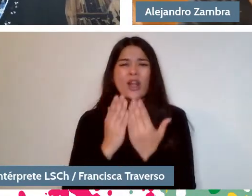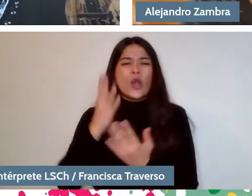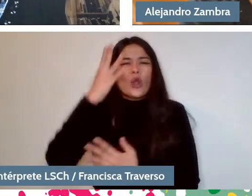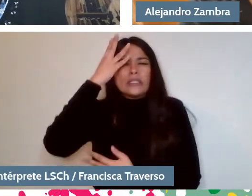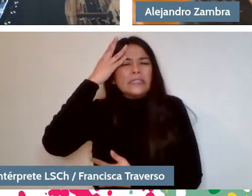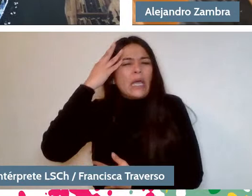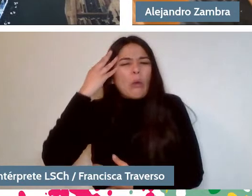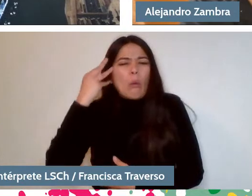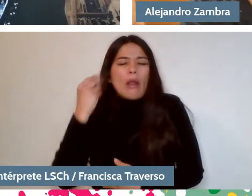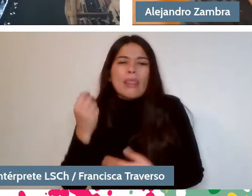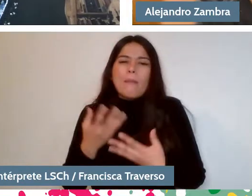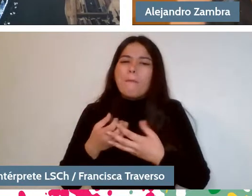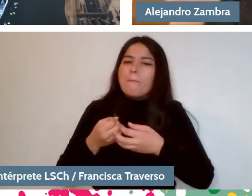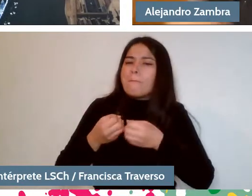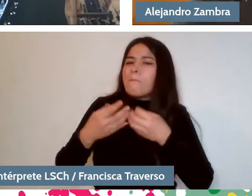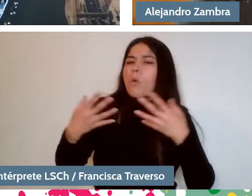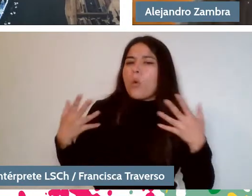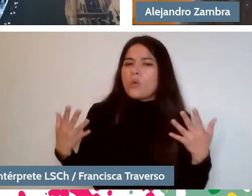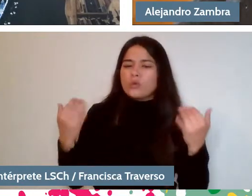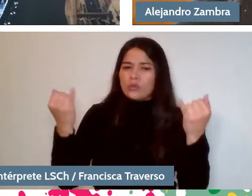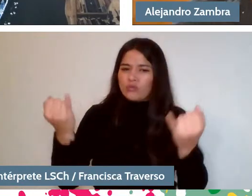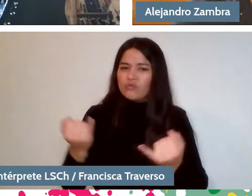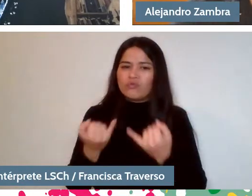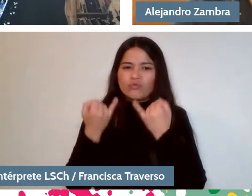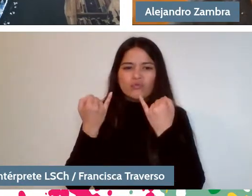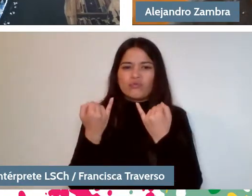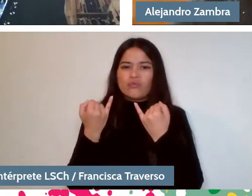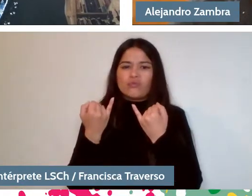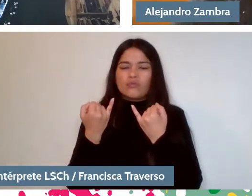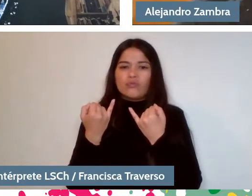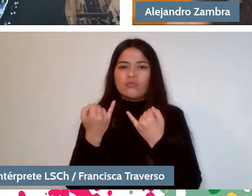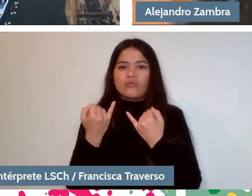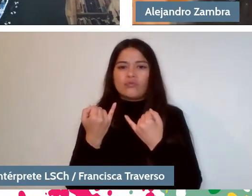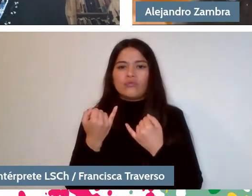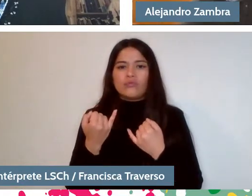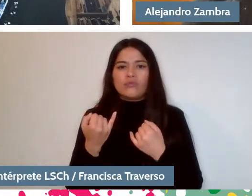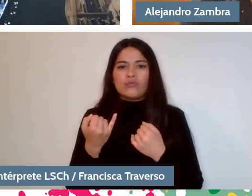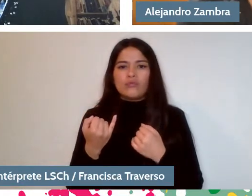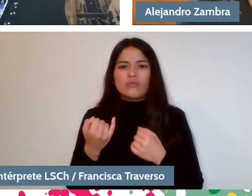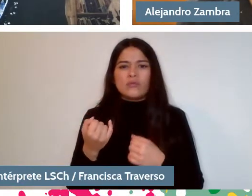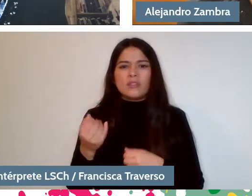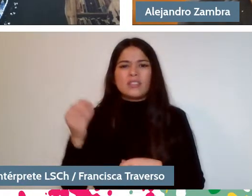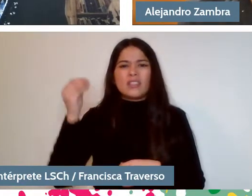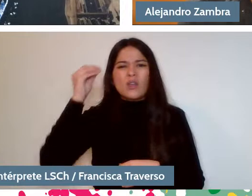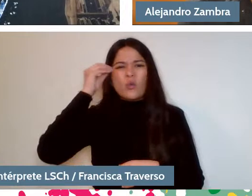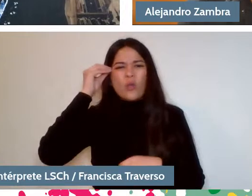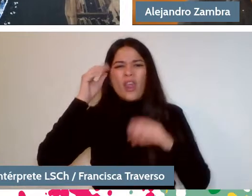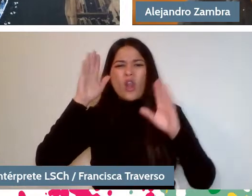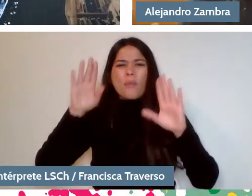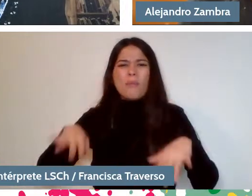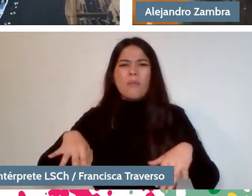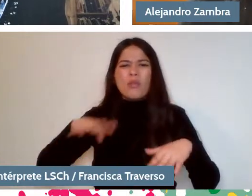I mean, they remember perhaps as much as they remember the periodic table, I mean, they studied it in school